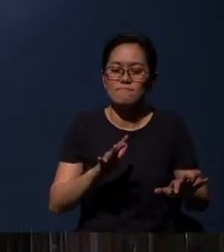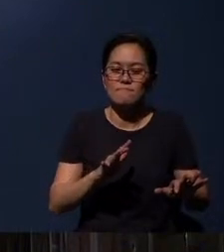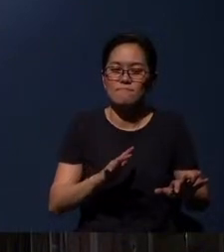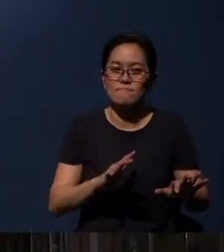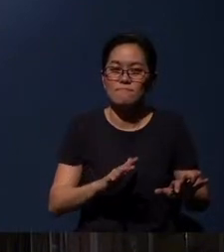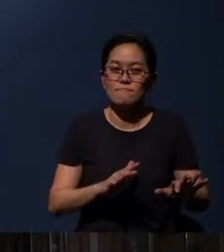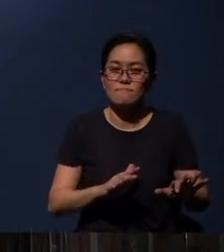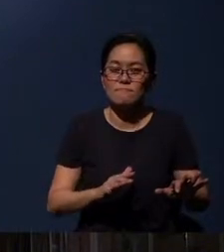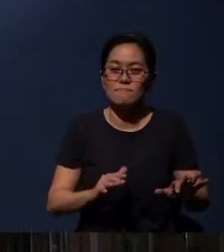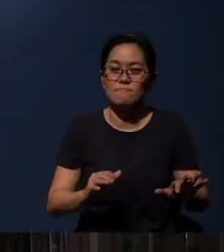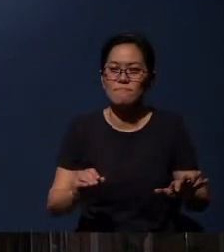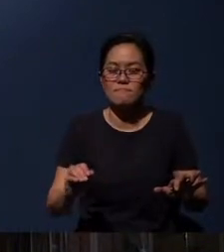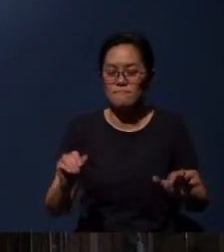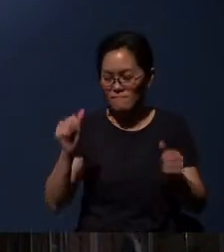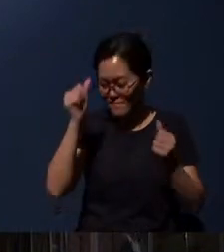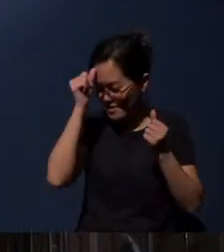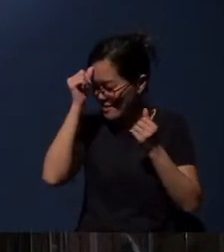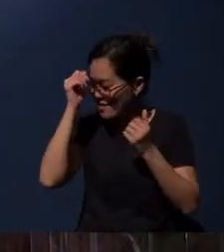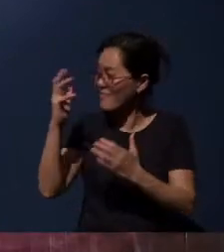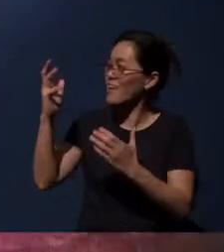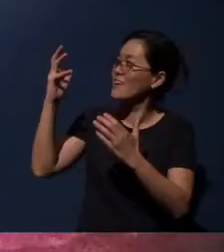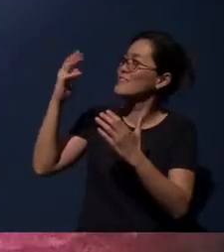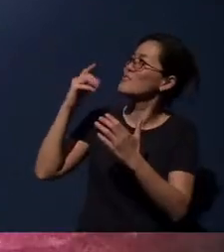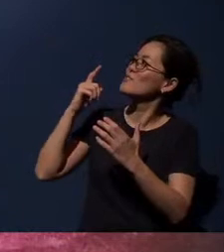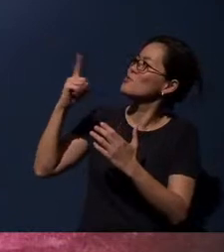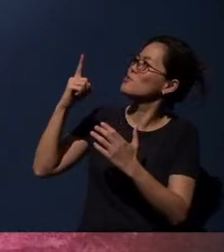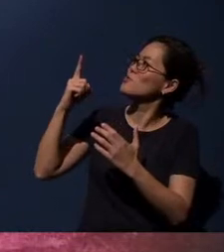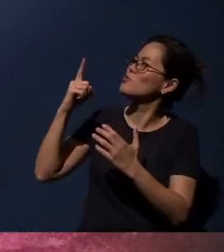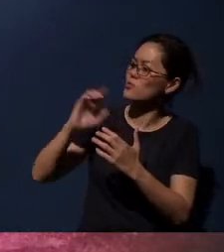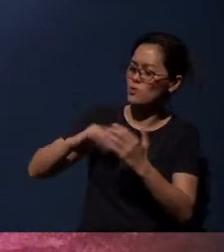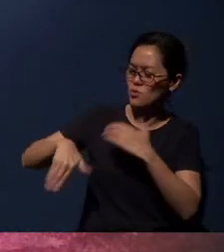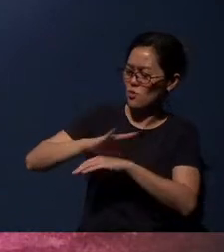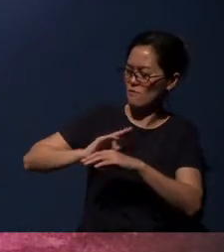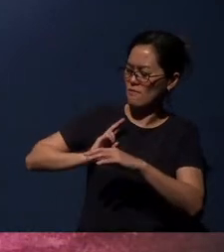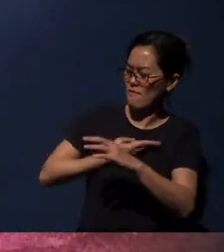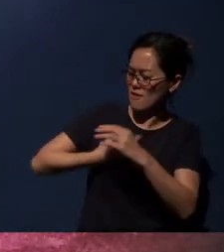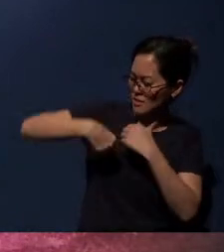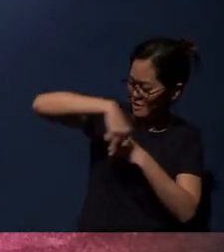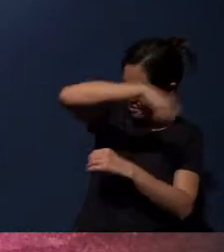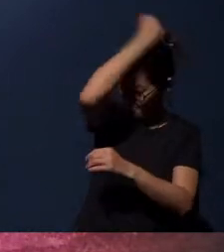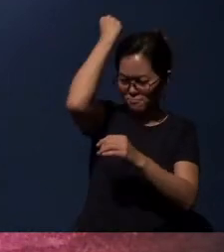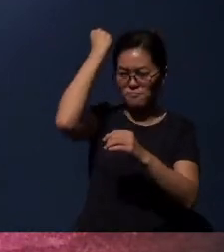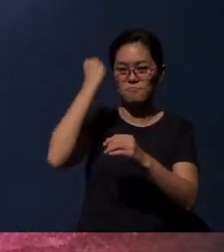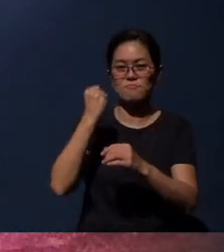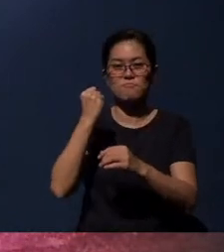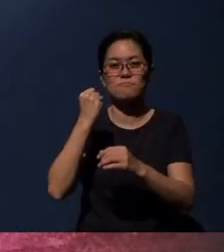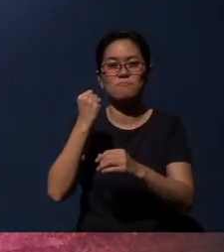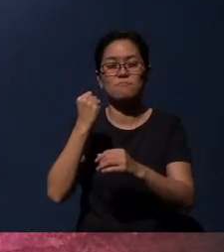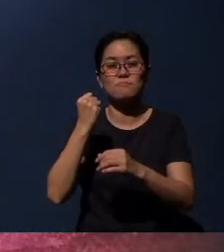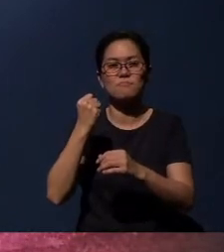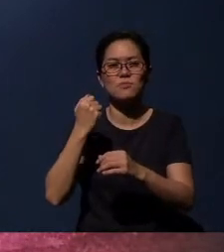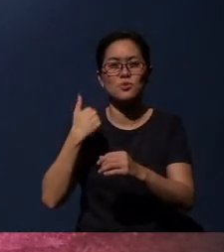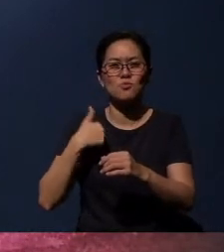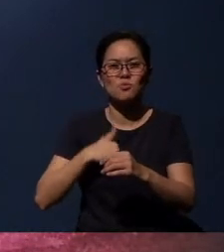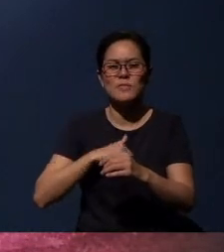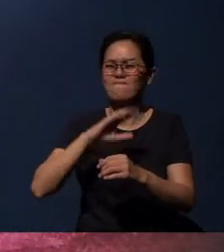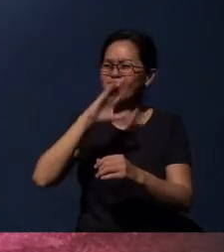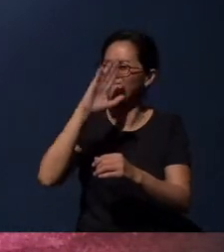Father, You are sovereign over us. May we never forget that.